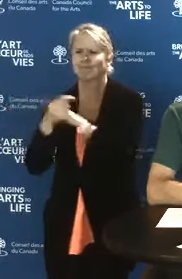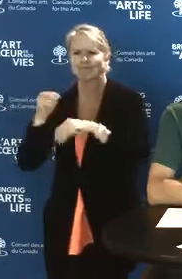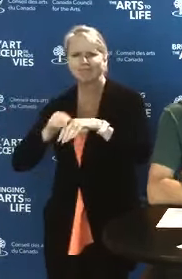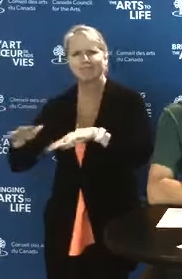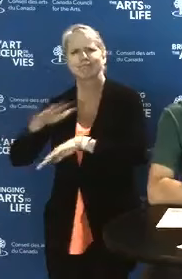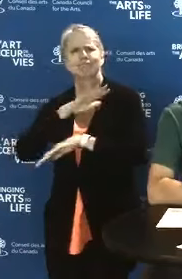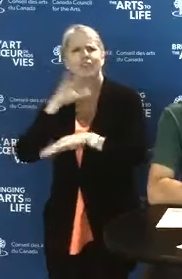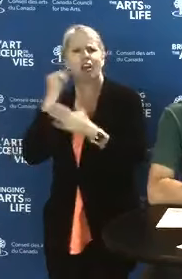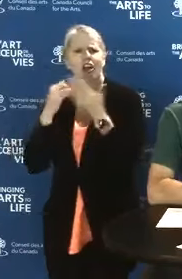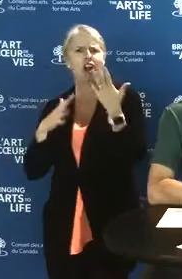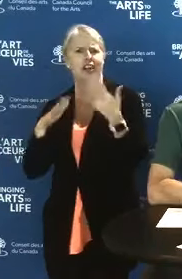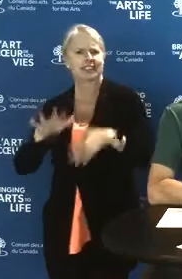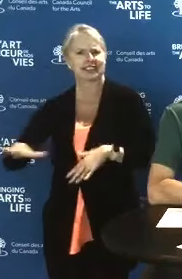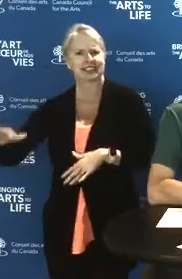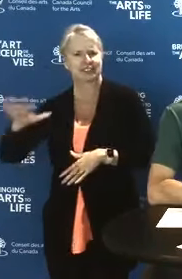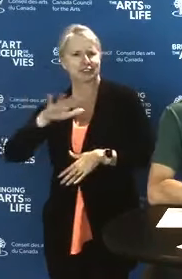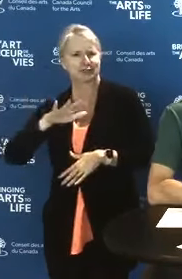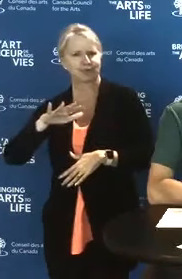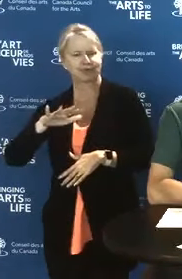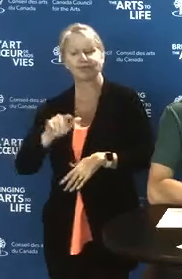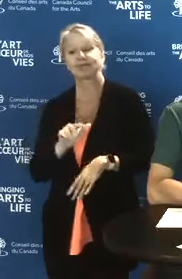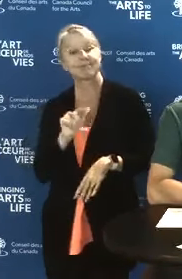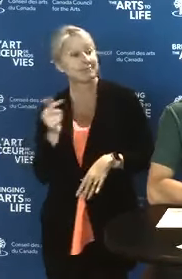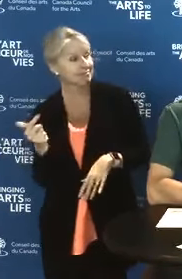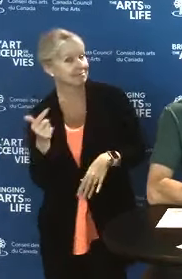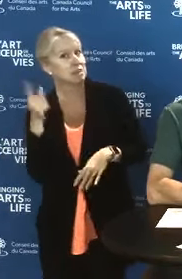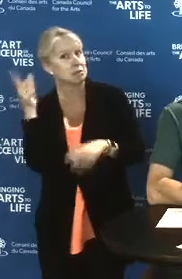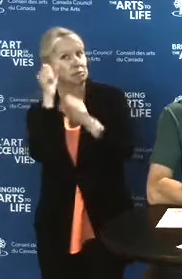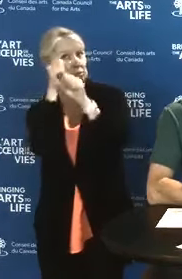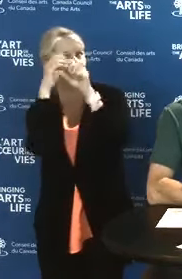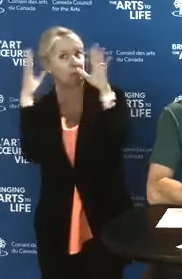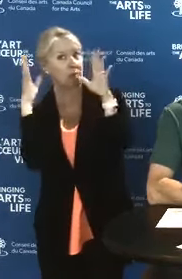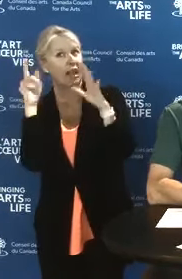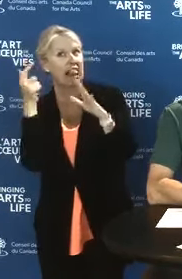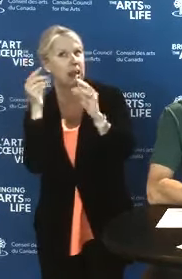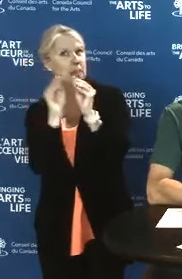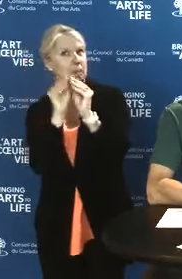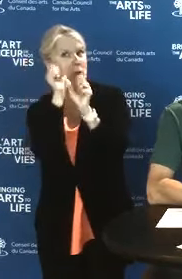Now that we know a little bit more about what the fund is, are there any questions we might answer already?